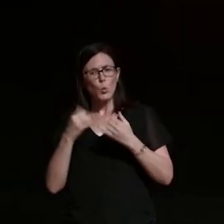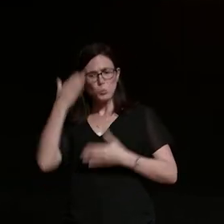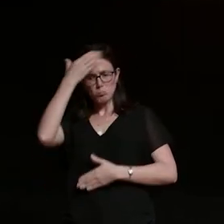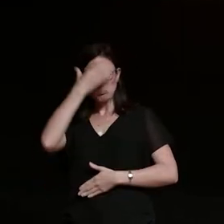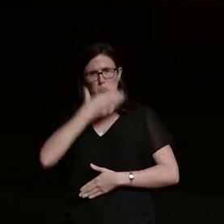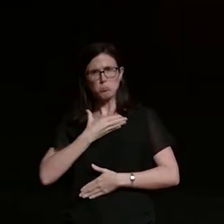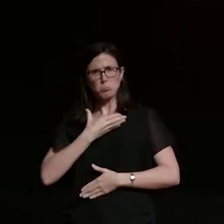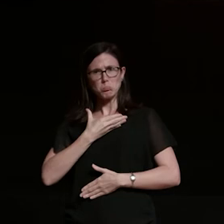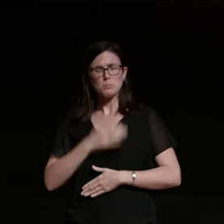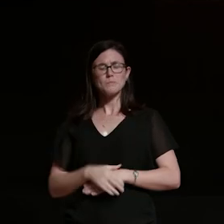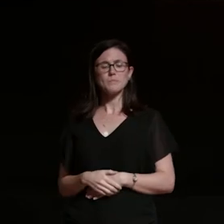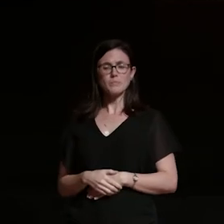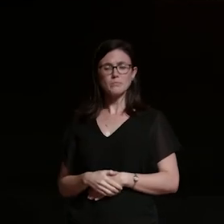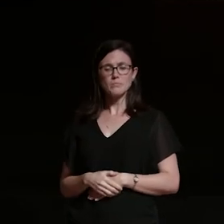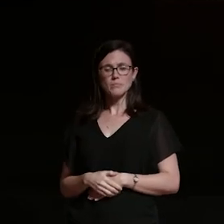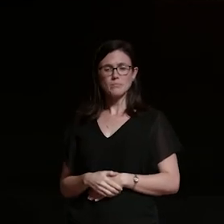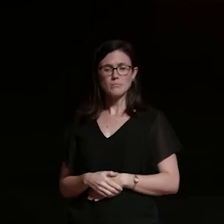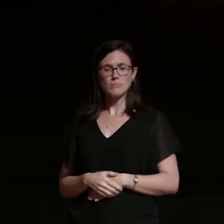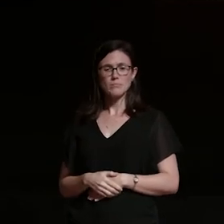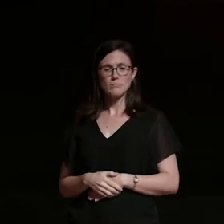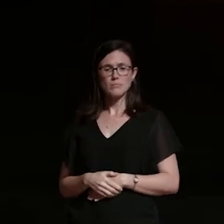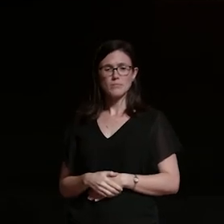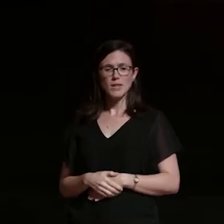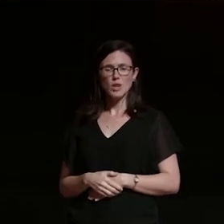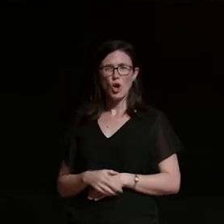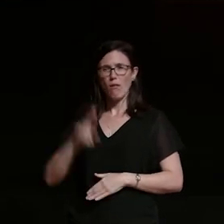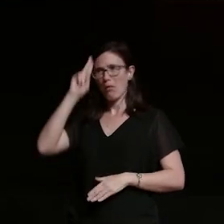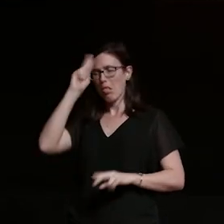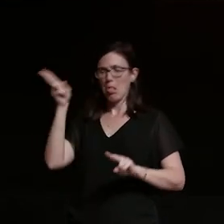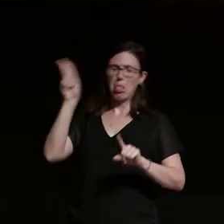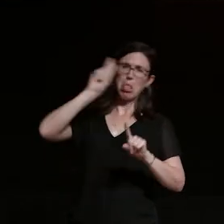not because you know there's a lot of unfair stereotypes that go with those sort of details